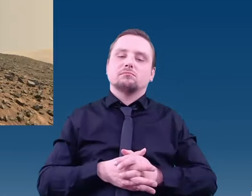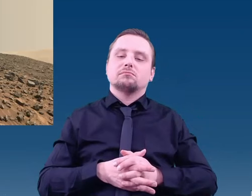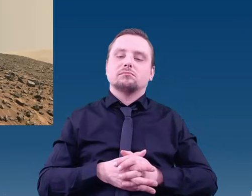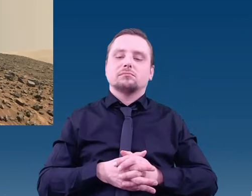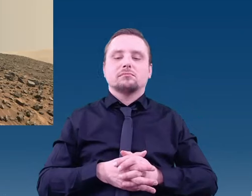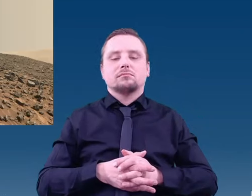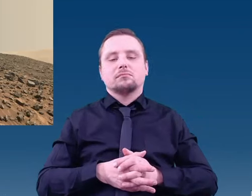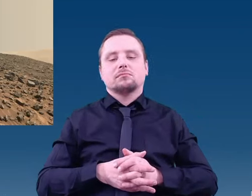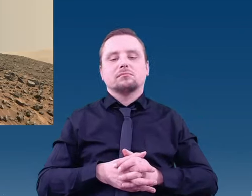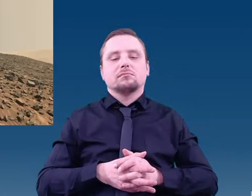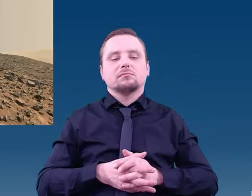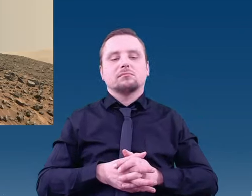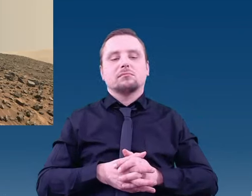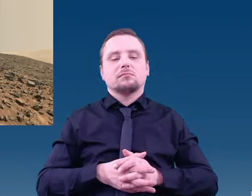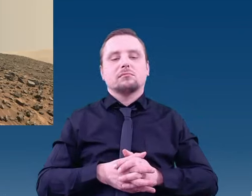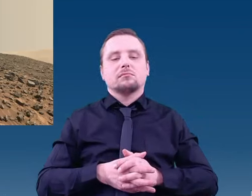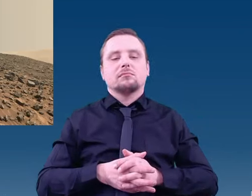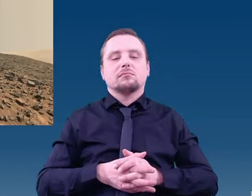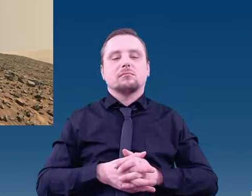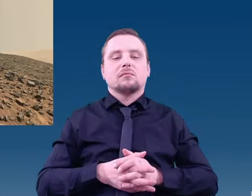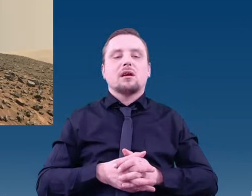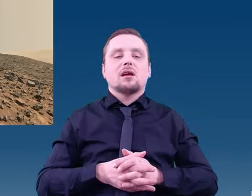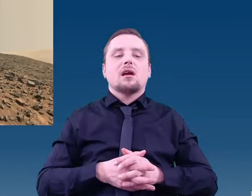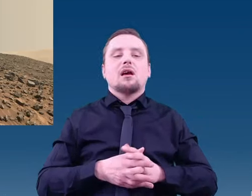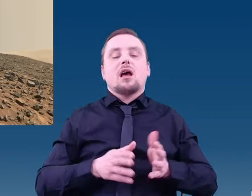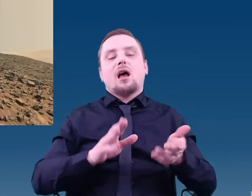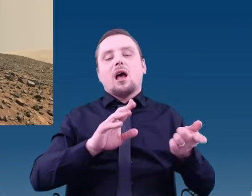or stay on site and do the work for us.